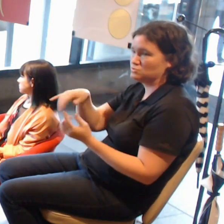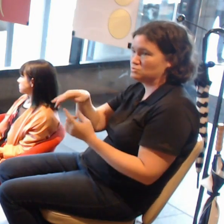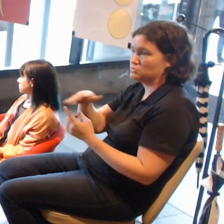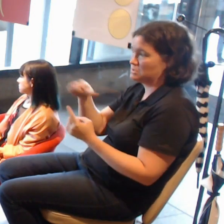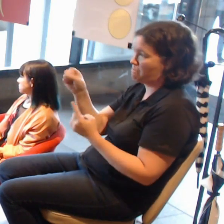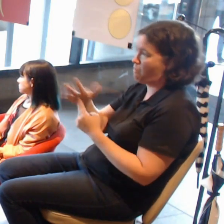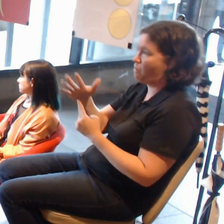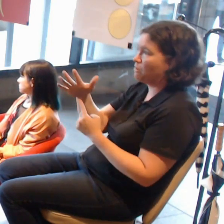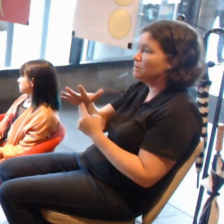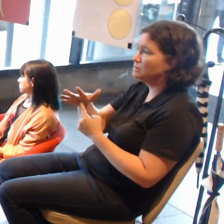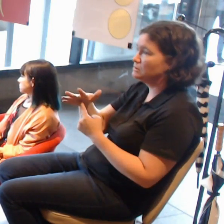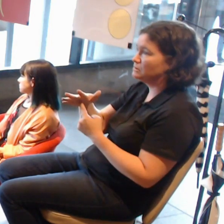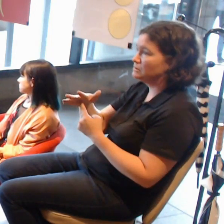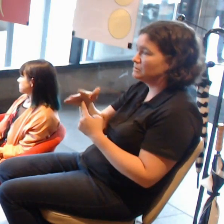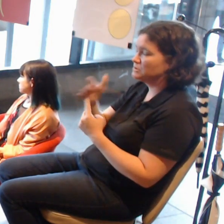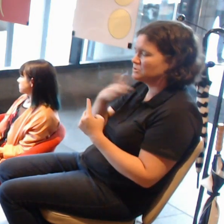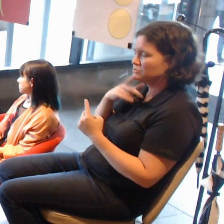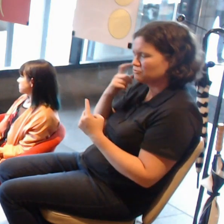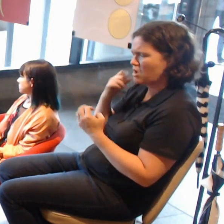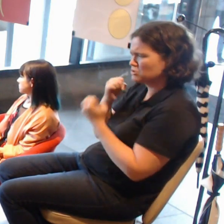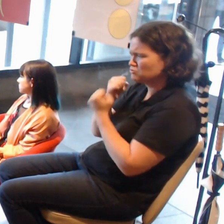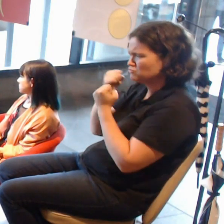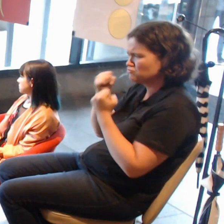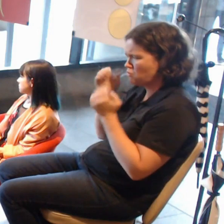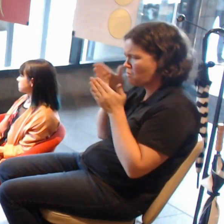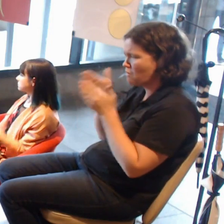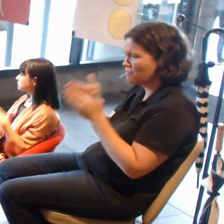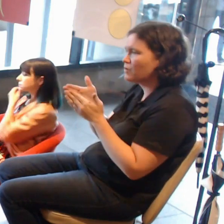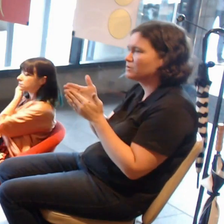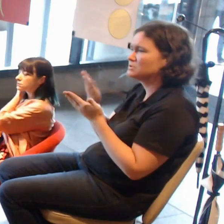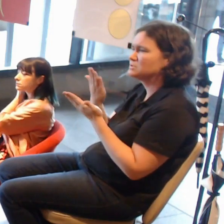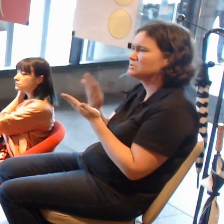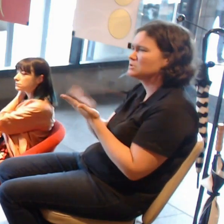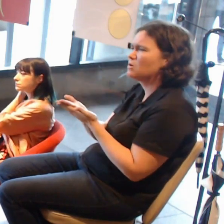to really focus on at the moment is actually multiplayer scenarios.